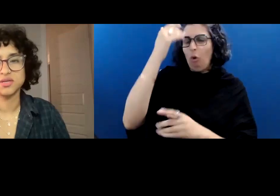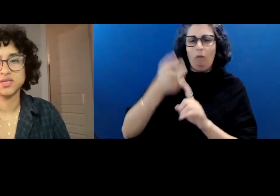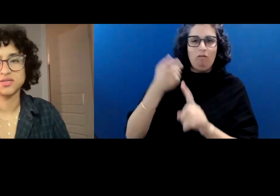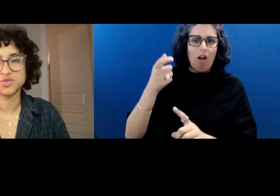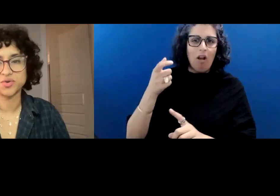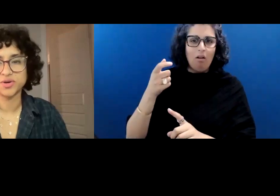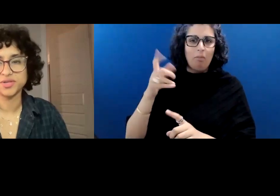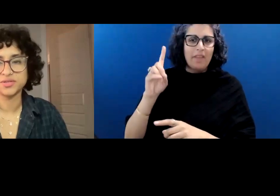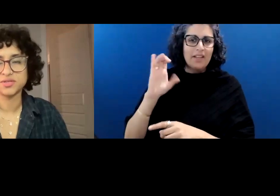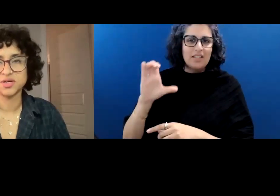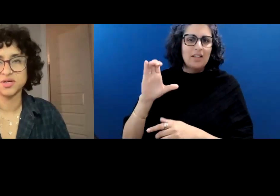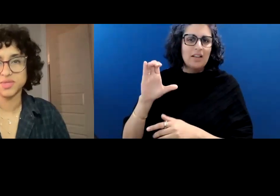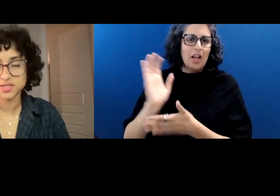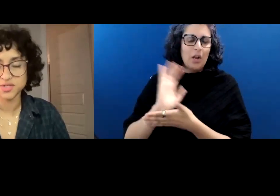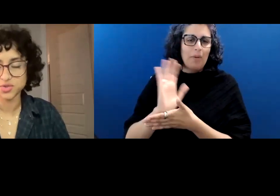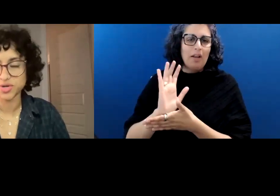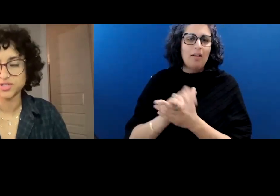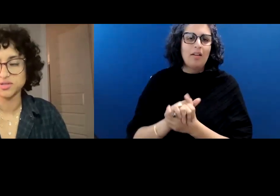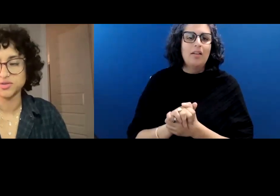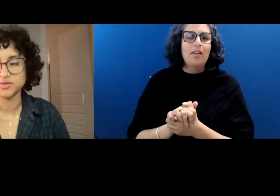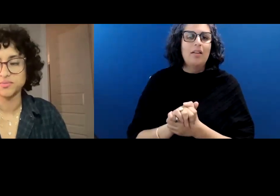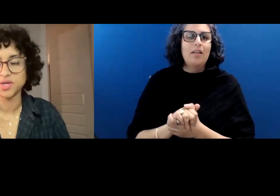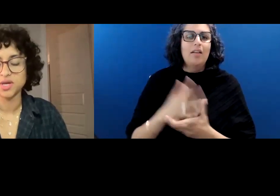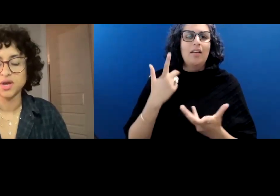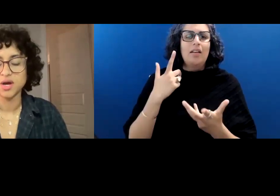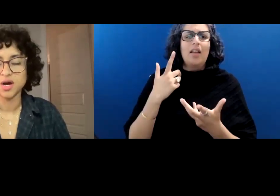in his stories. In his story.